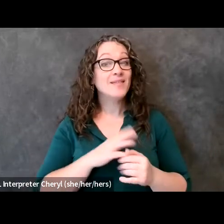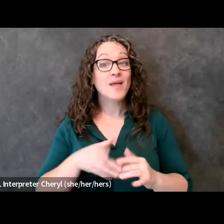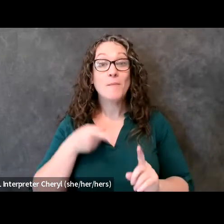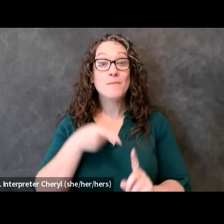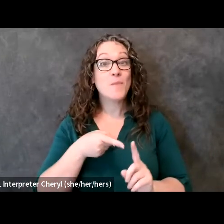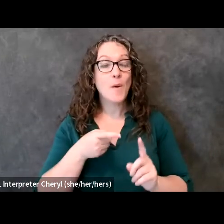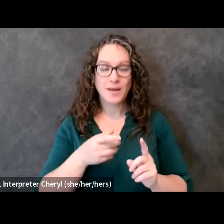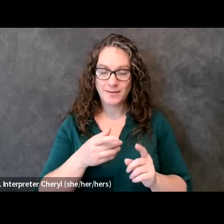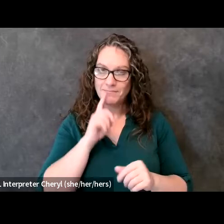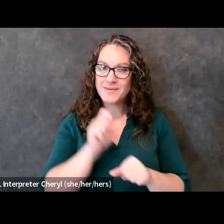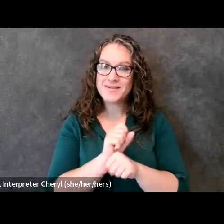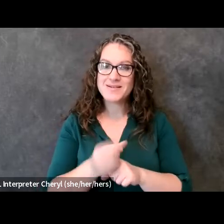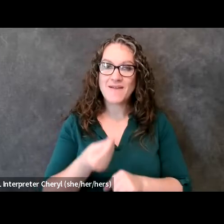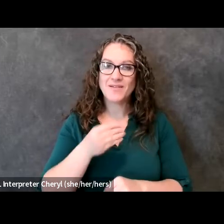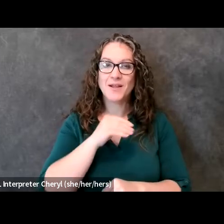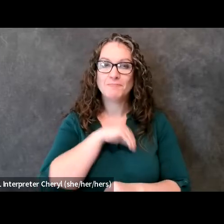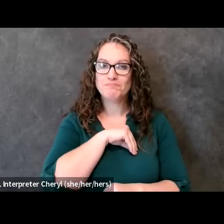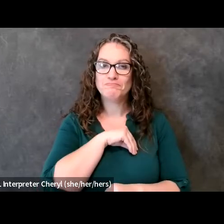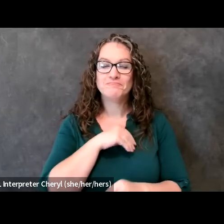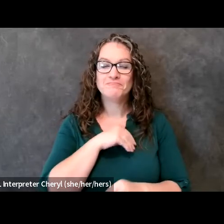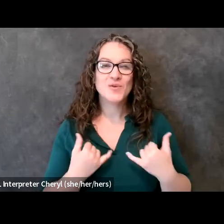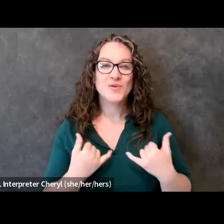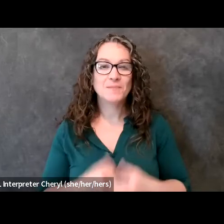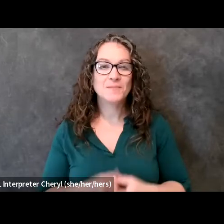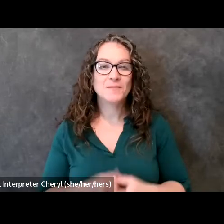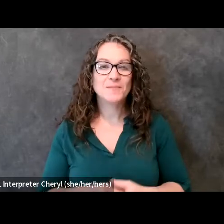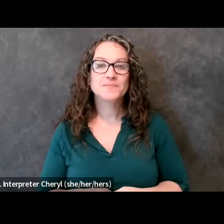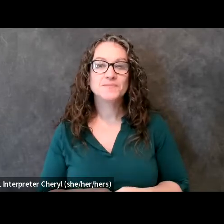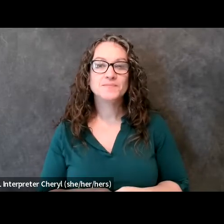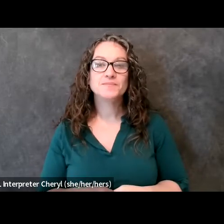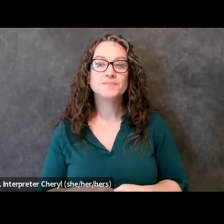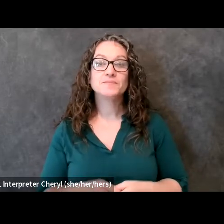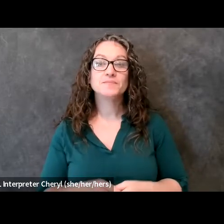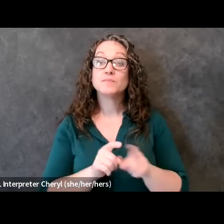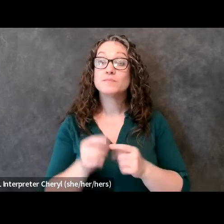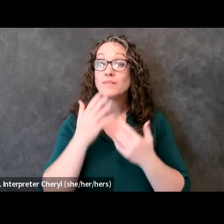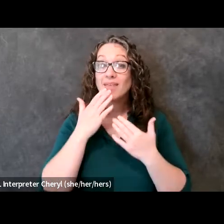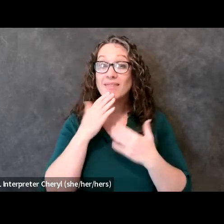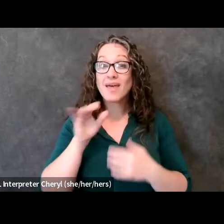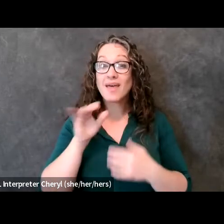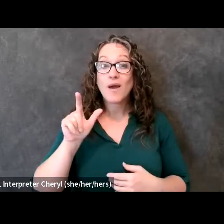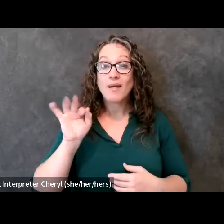you are feeling as you leave this event today i'd like to thank um any ylf staff who are here any